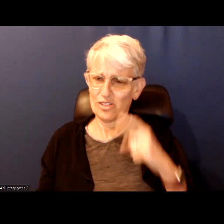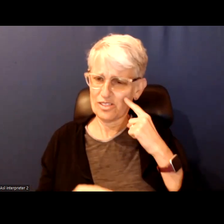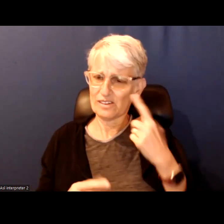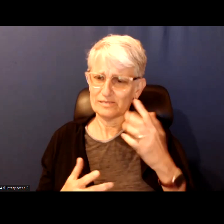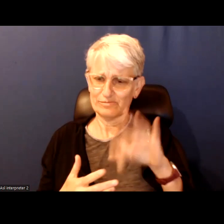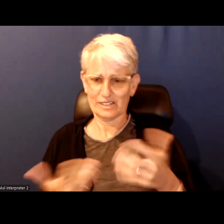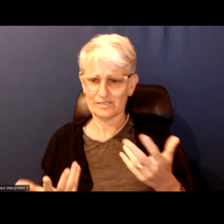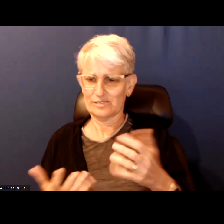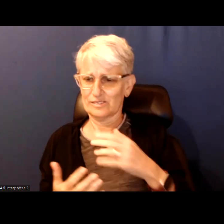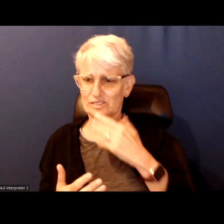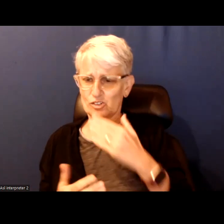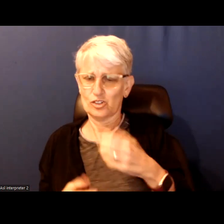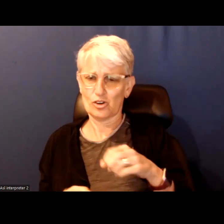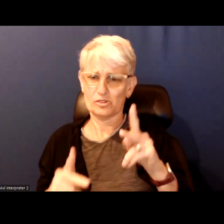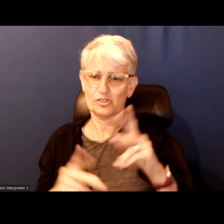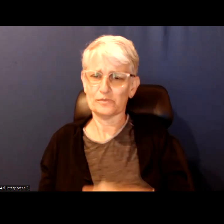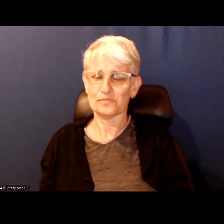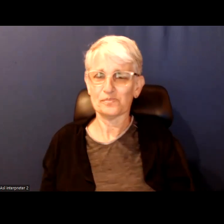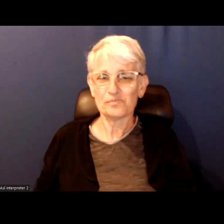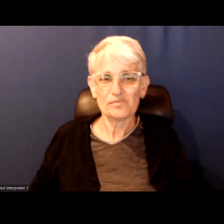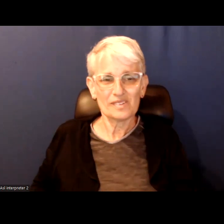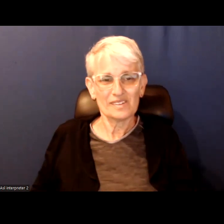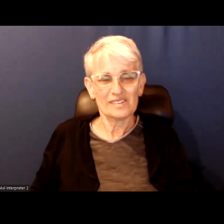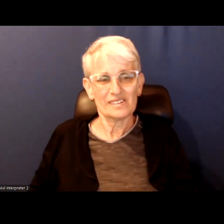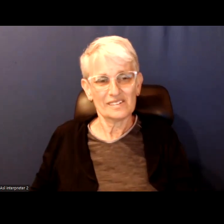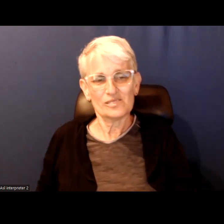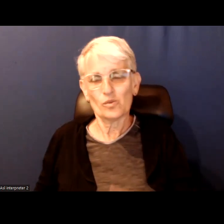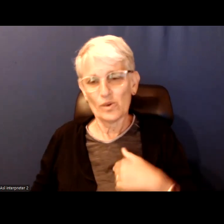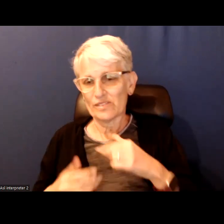I think it is a good opportunity to reconnect with our city and each other.